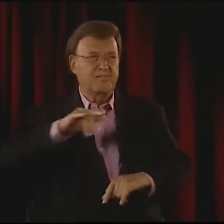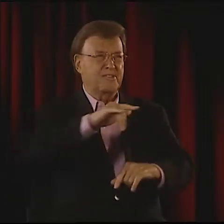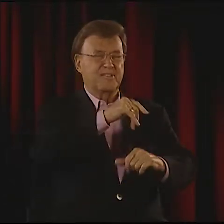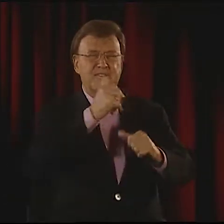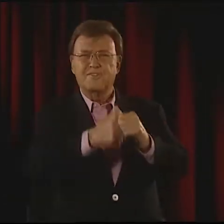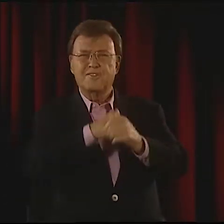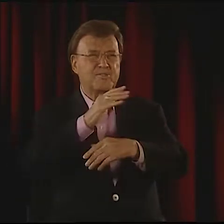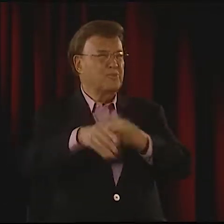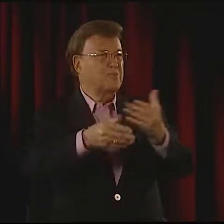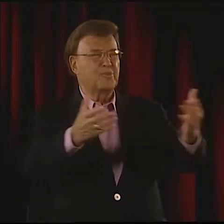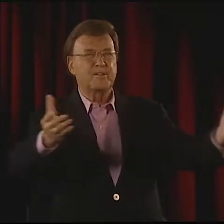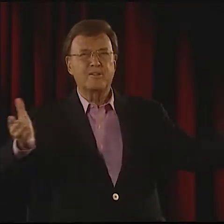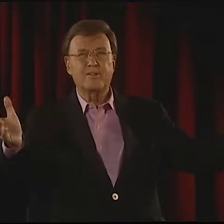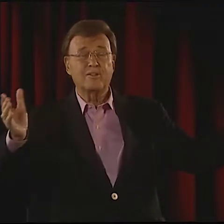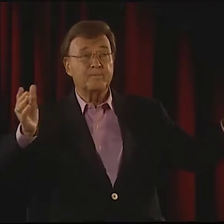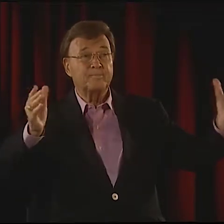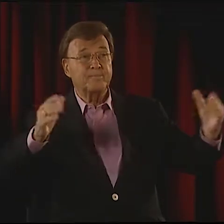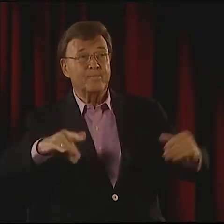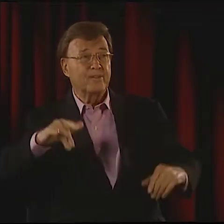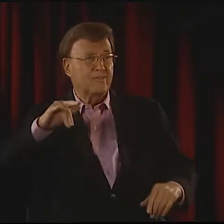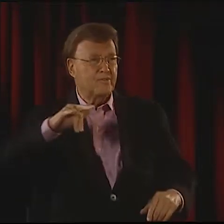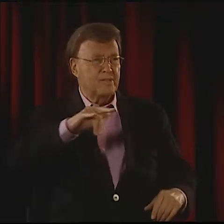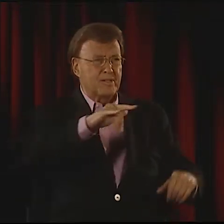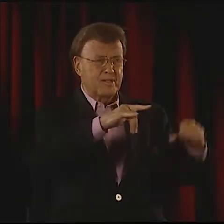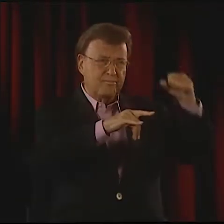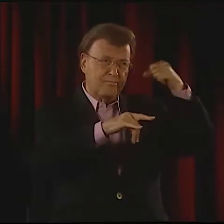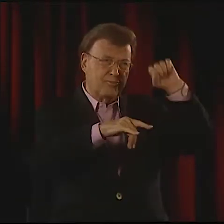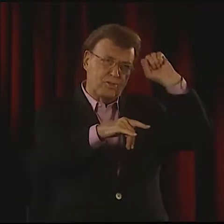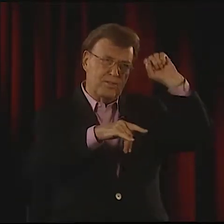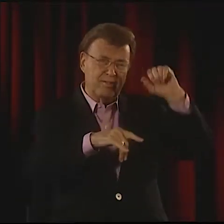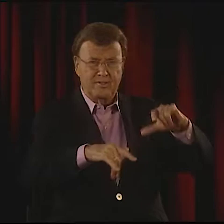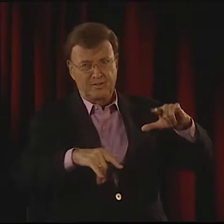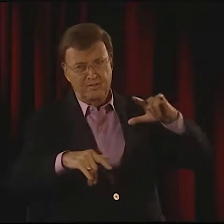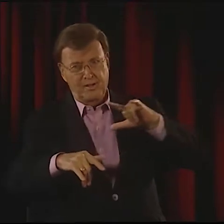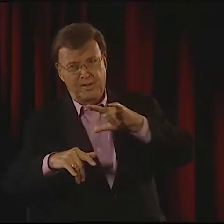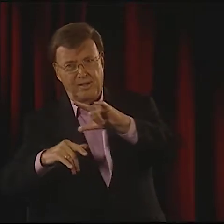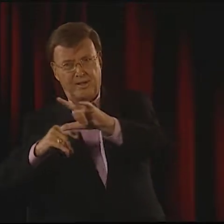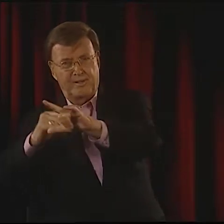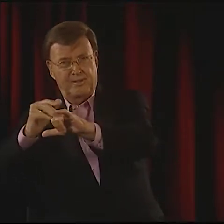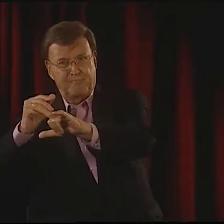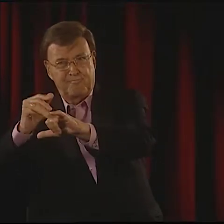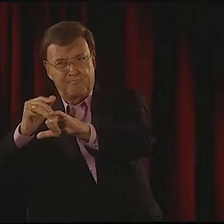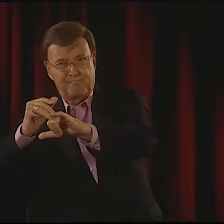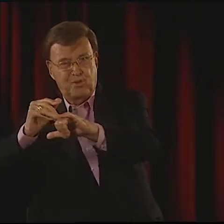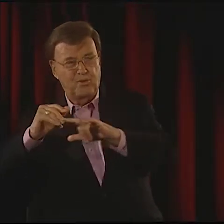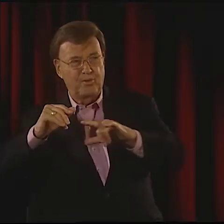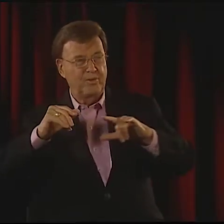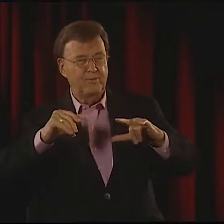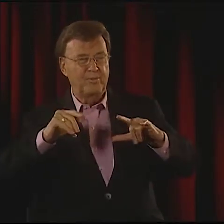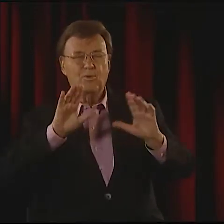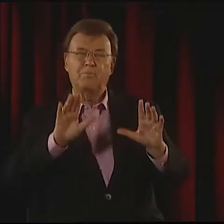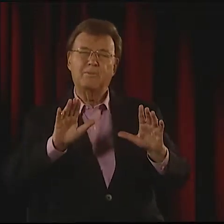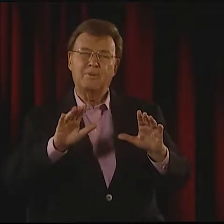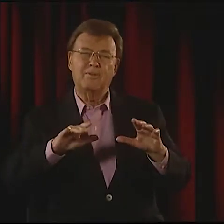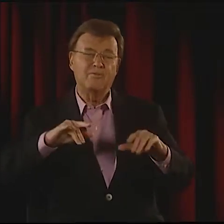FLY TO ASIA. FLY TO HONG KONG. FLY, FLY, FLY ALL OVER THE WORLD.